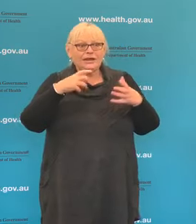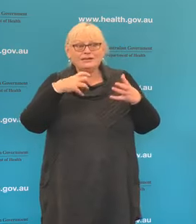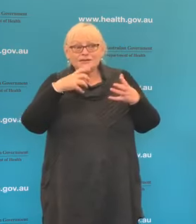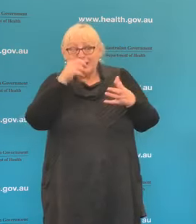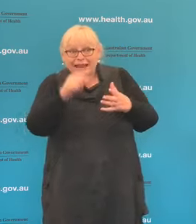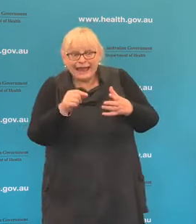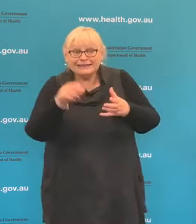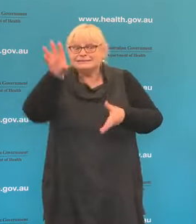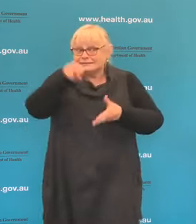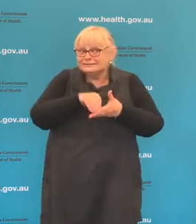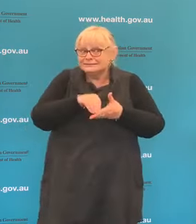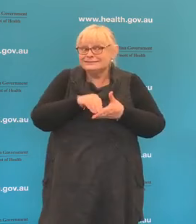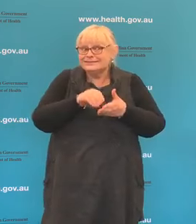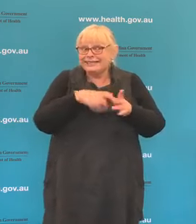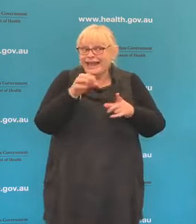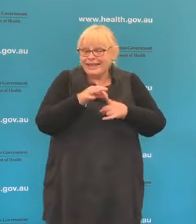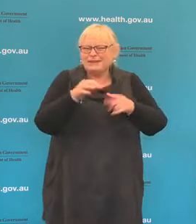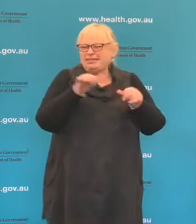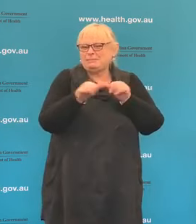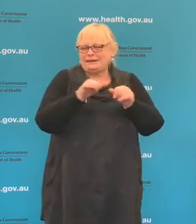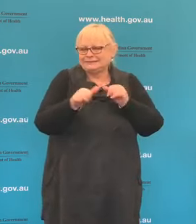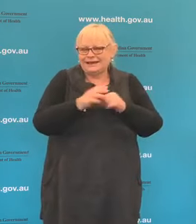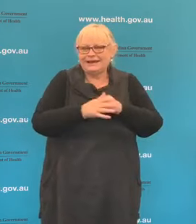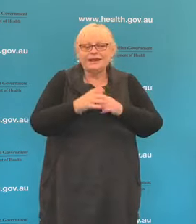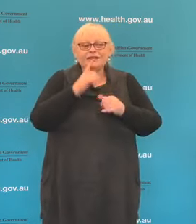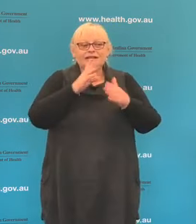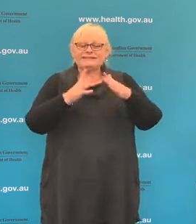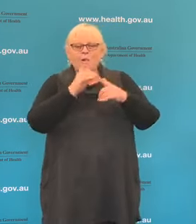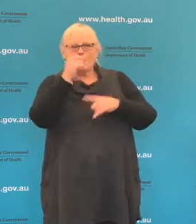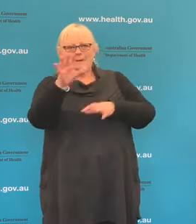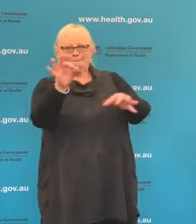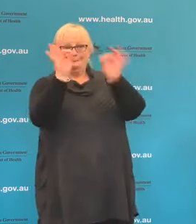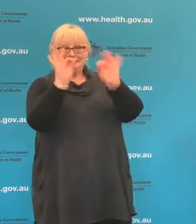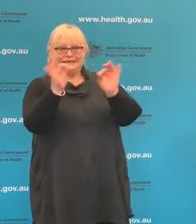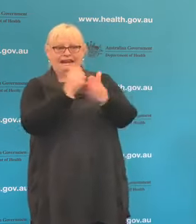better it's going to be. There's no absolute number which will tell us